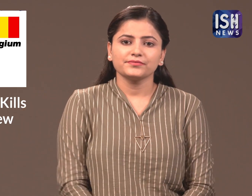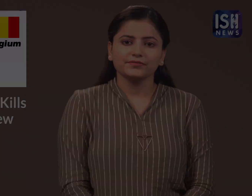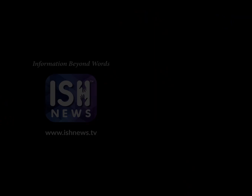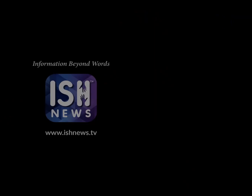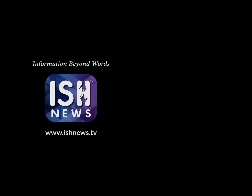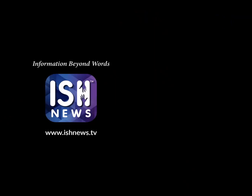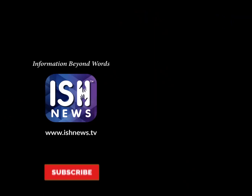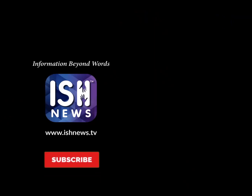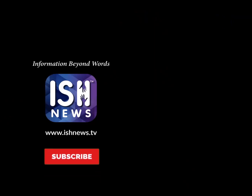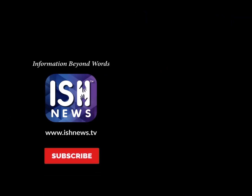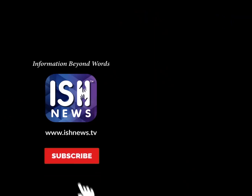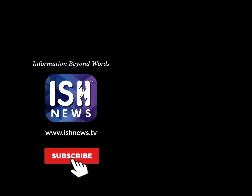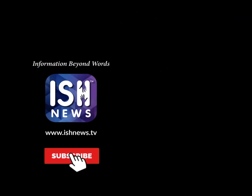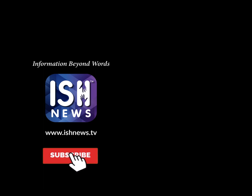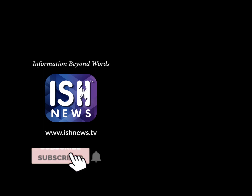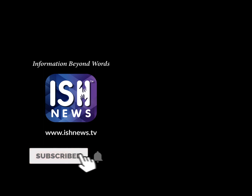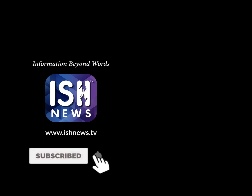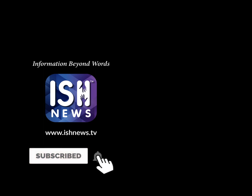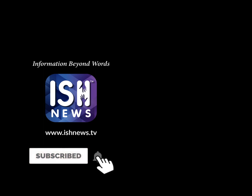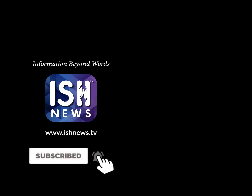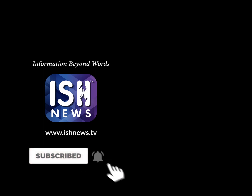Belgium